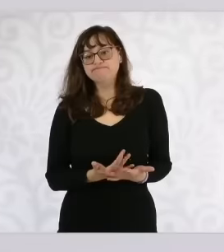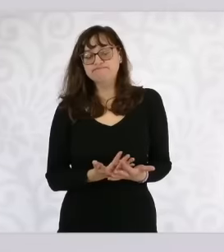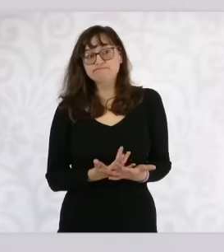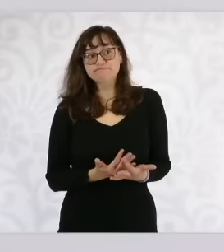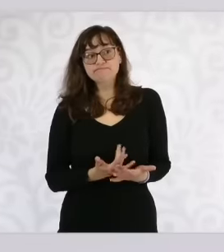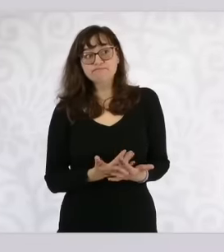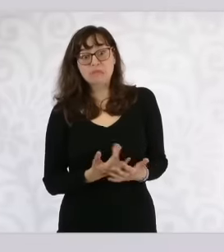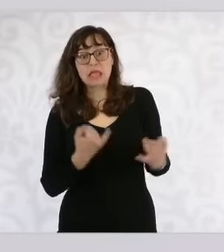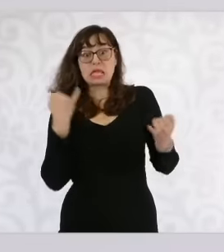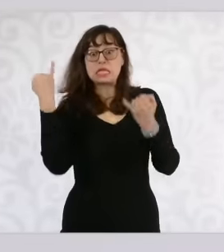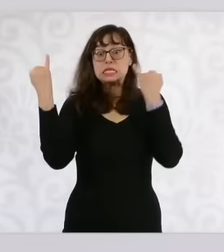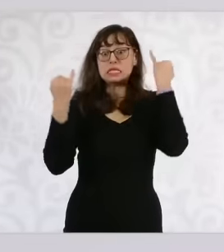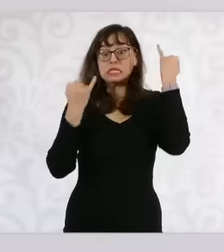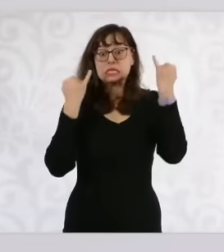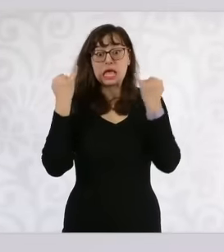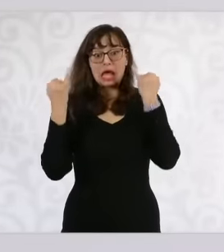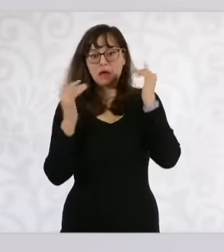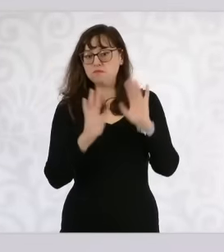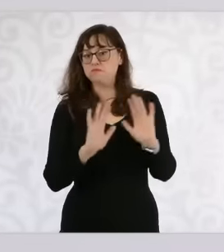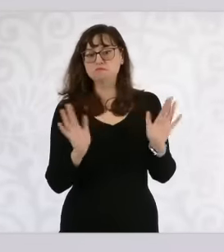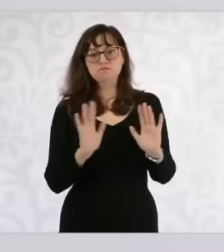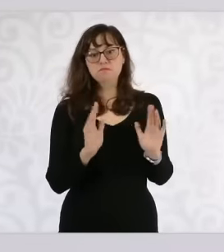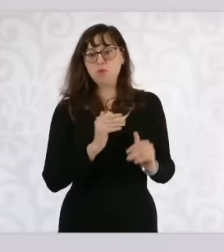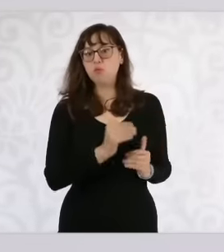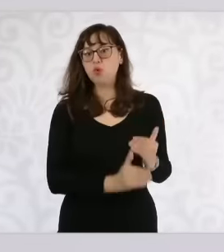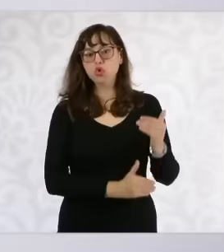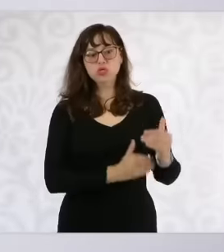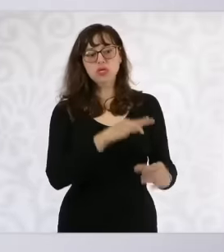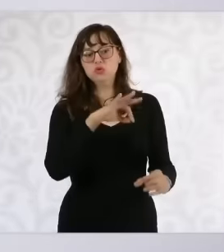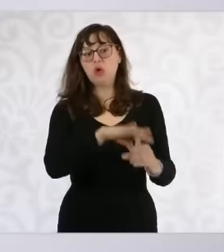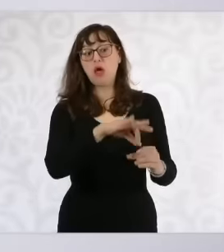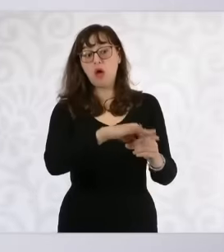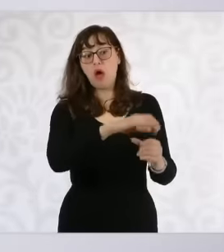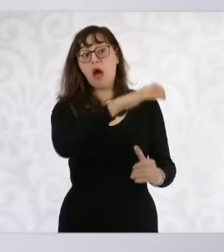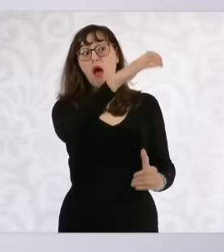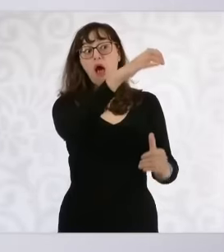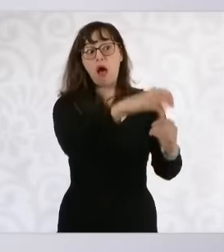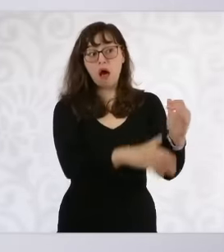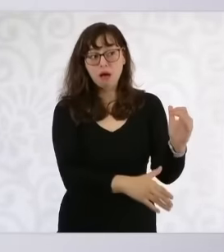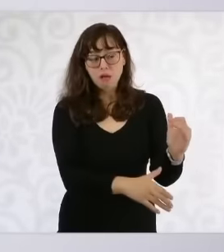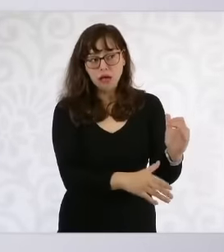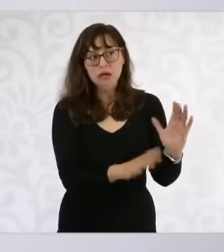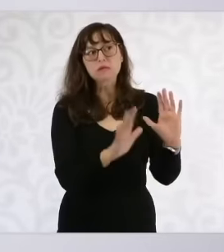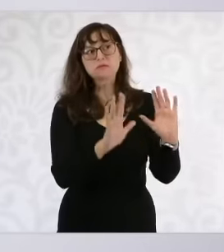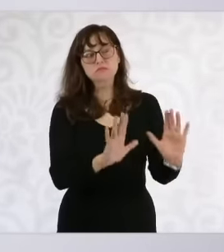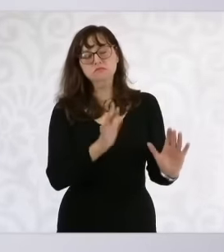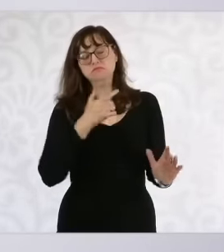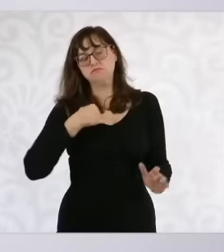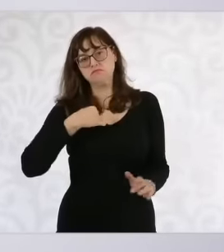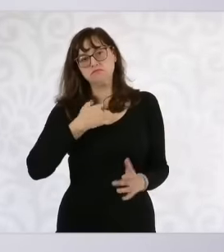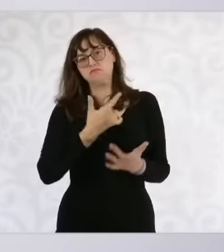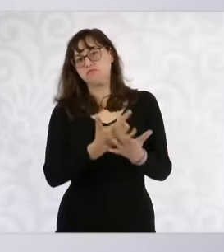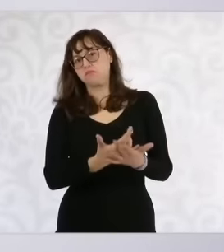the entire electoral process is over, this is how it should be. President López Obrador did at the time